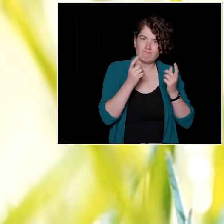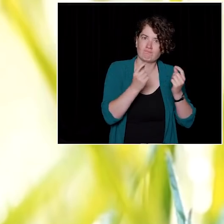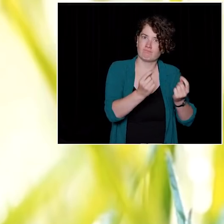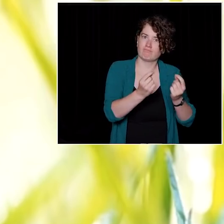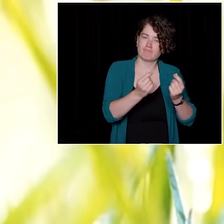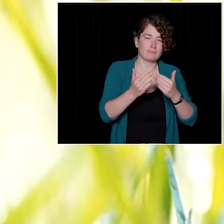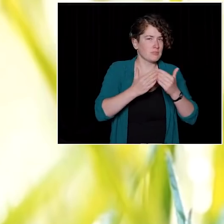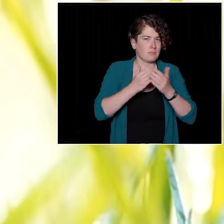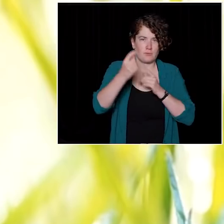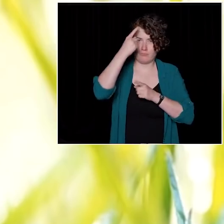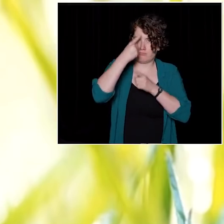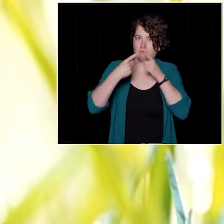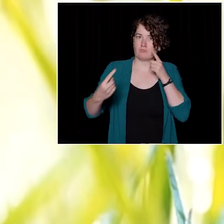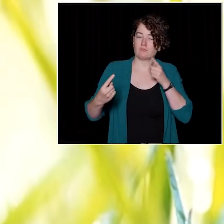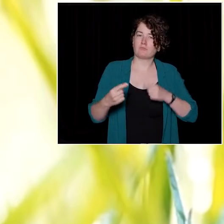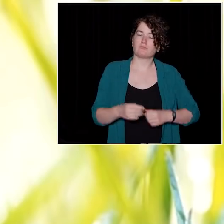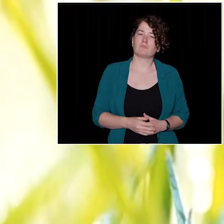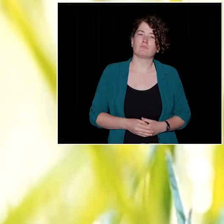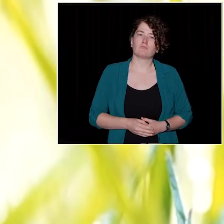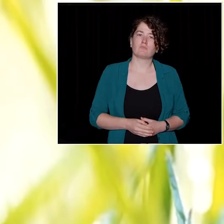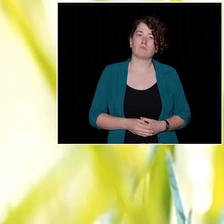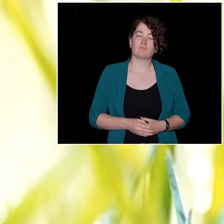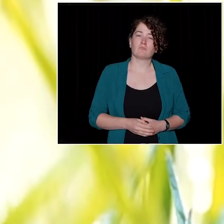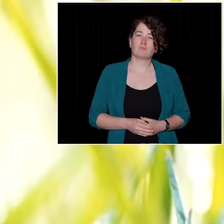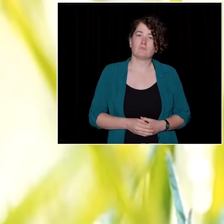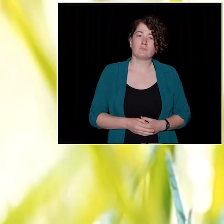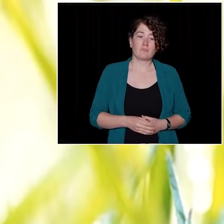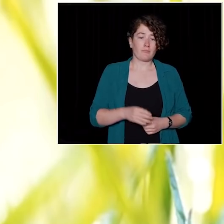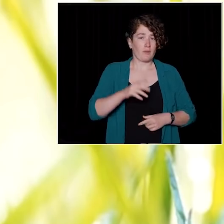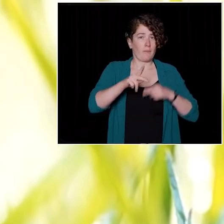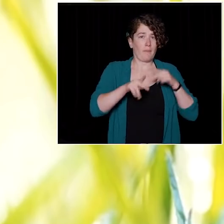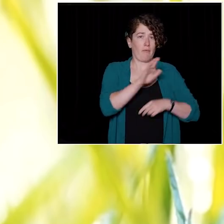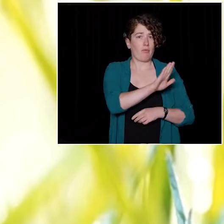I think it's what makes a person is not necessarily what they say,